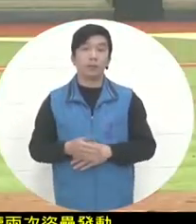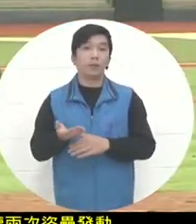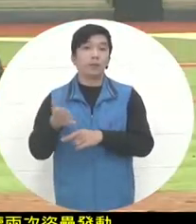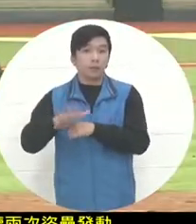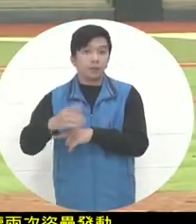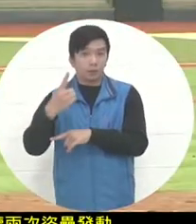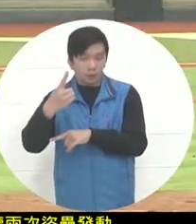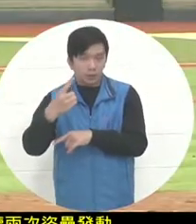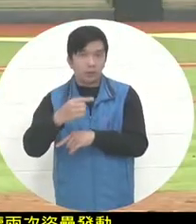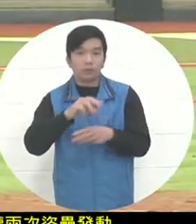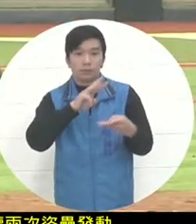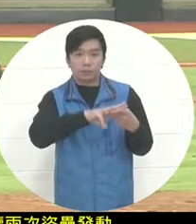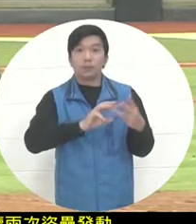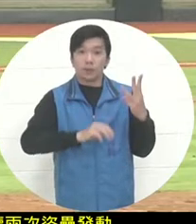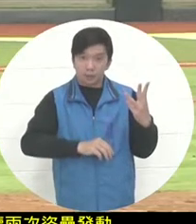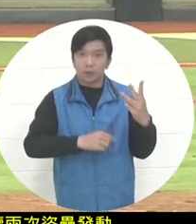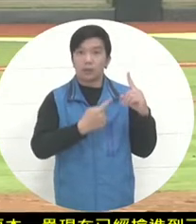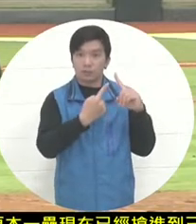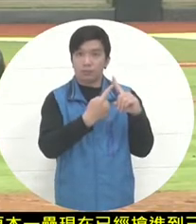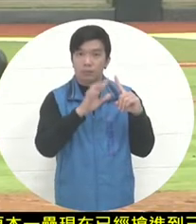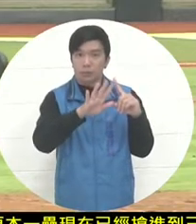there 's a duel number here, one good, one bad,